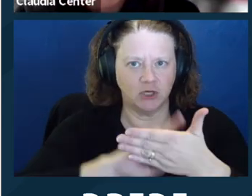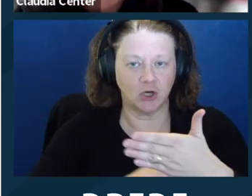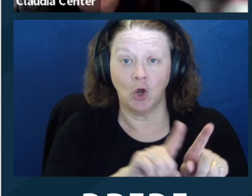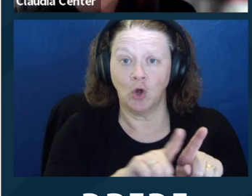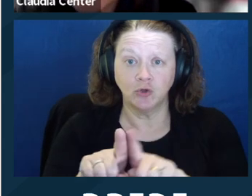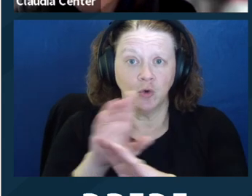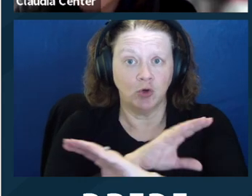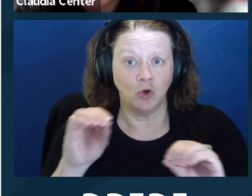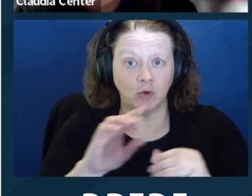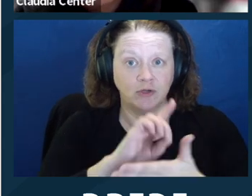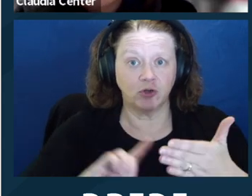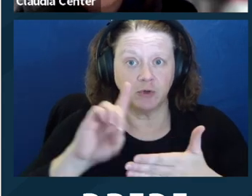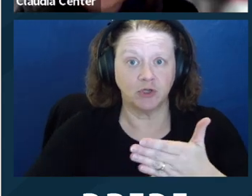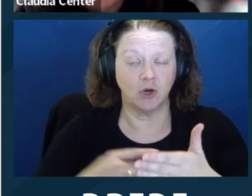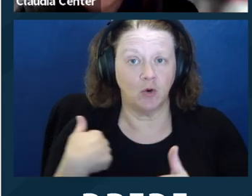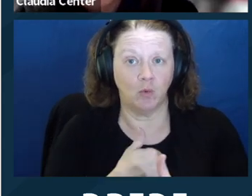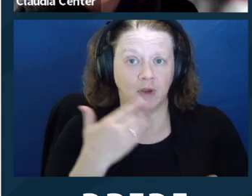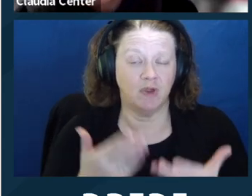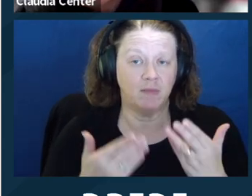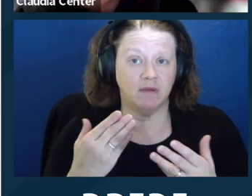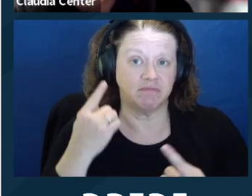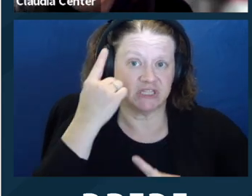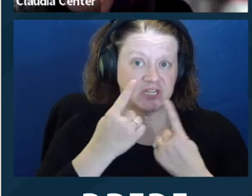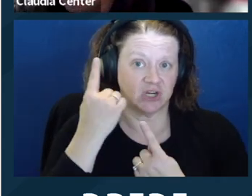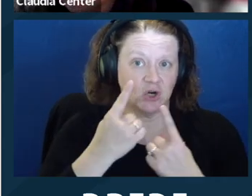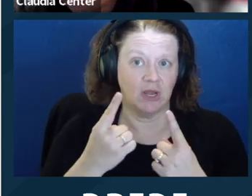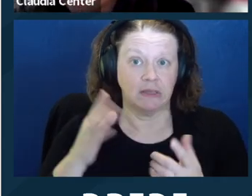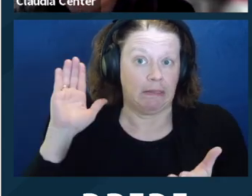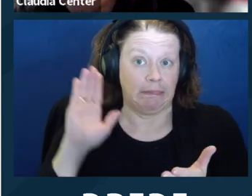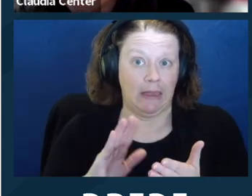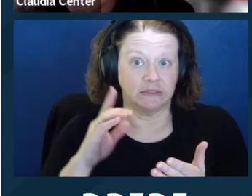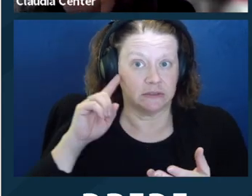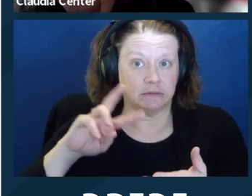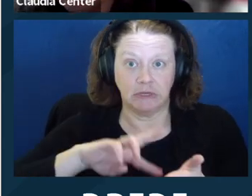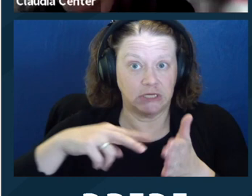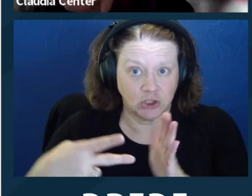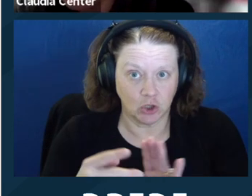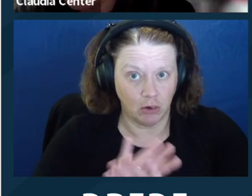or practices that screen out disabled clients, even if it's not intentional or even if it